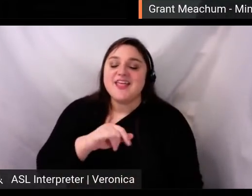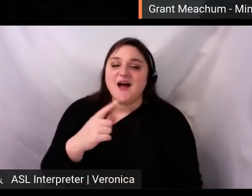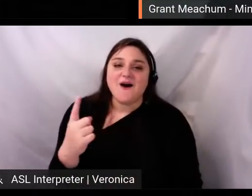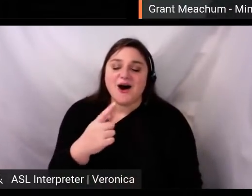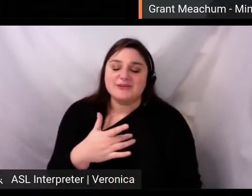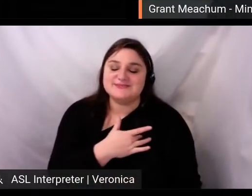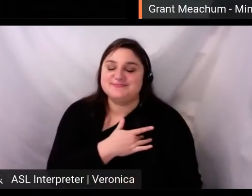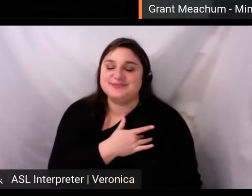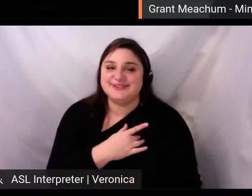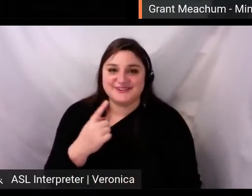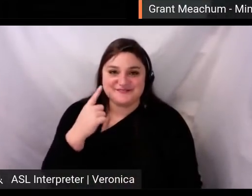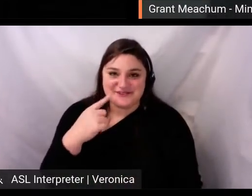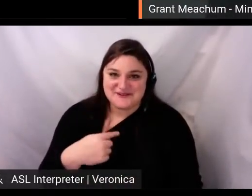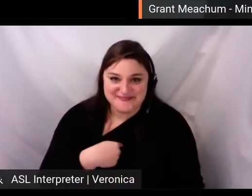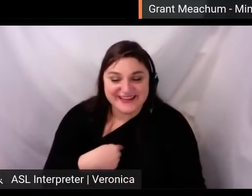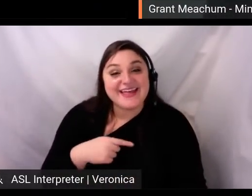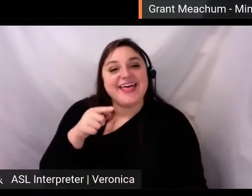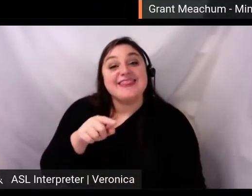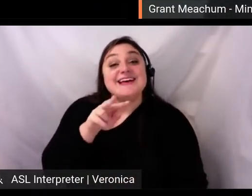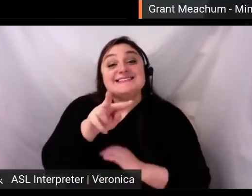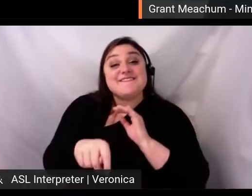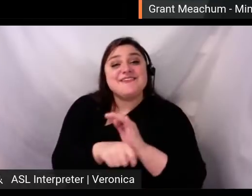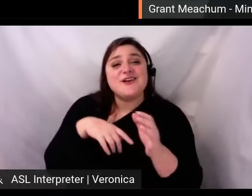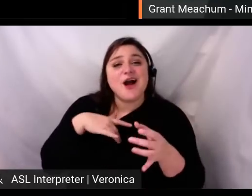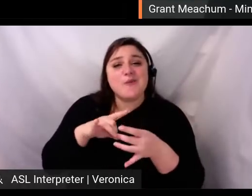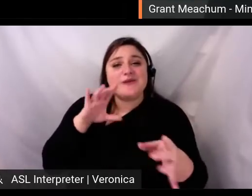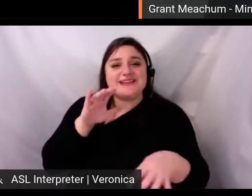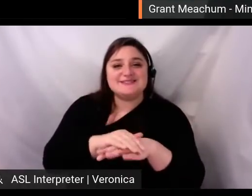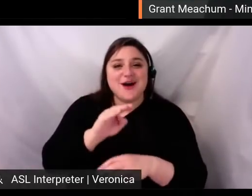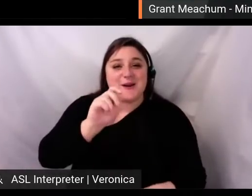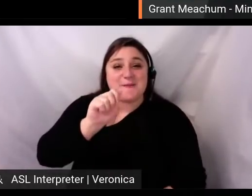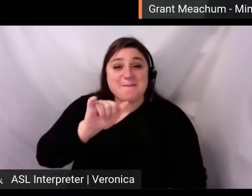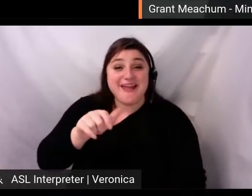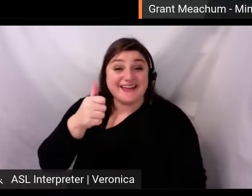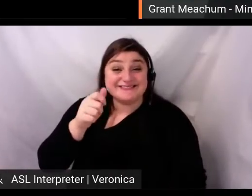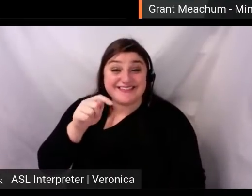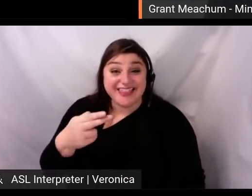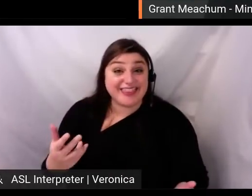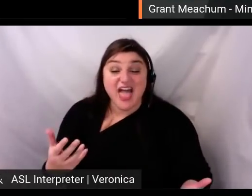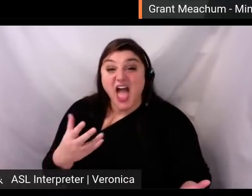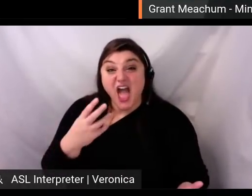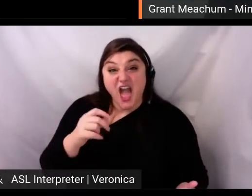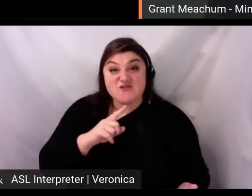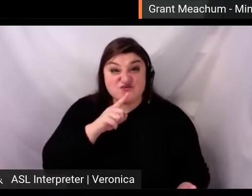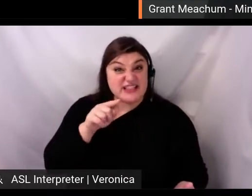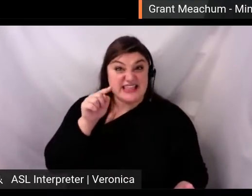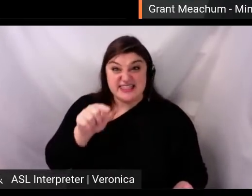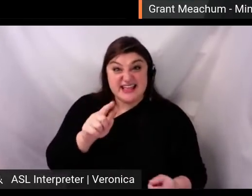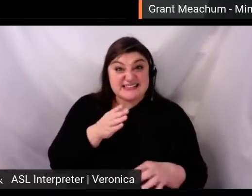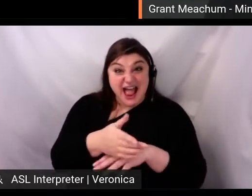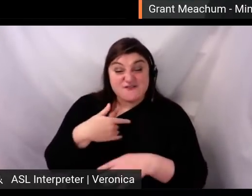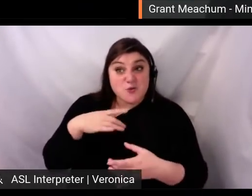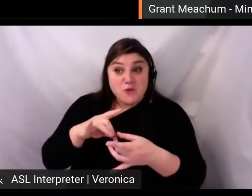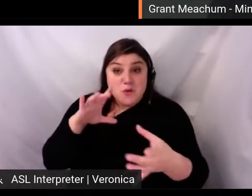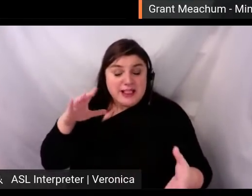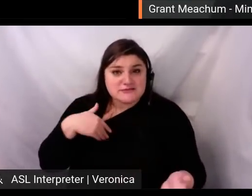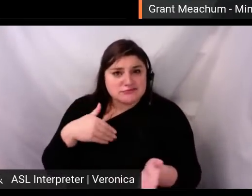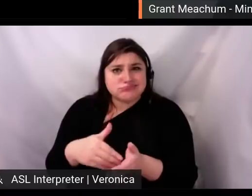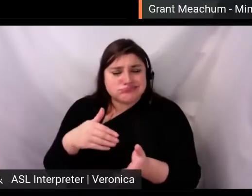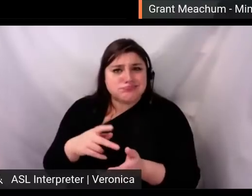We released this video on May 10th. We got about 20,000 online views in the 24 hours, and thousands more TV viewers because we got a huge premiere